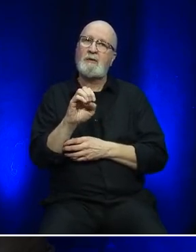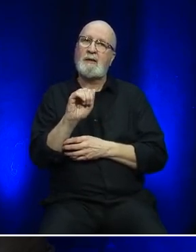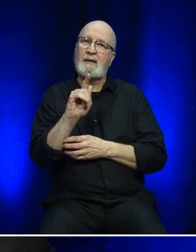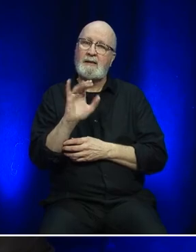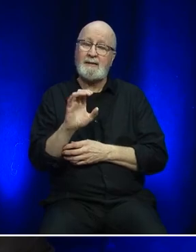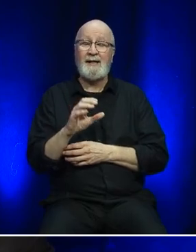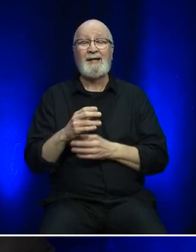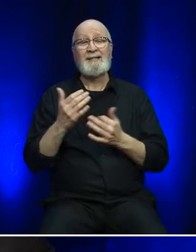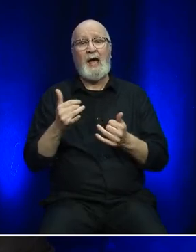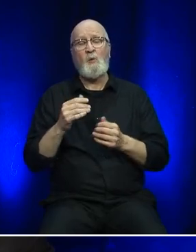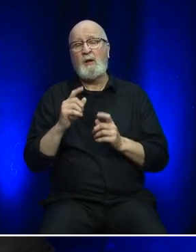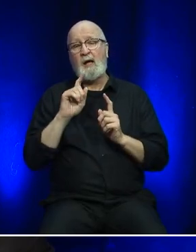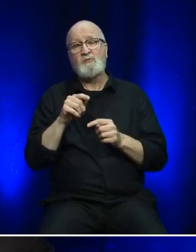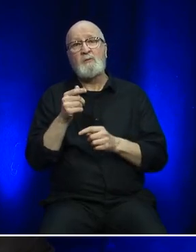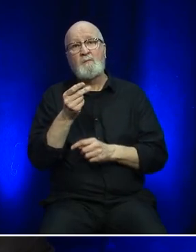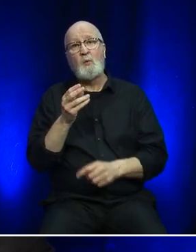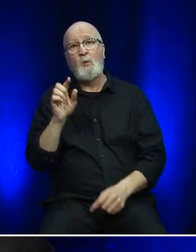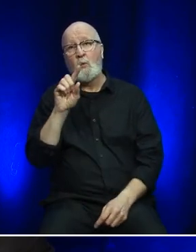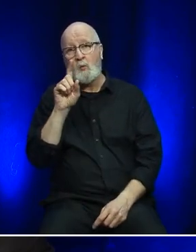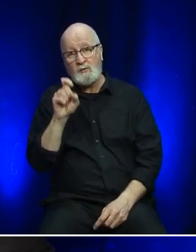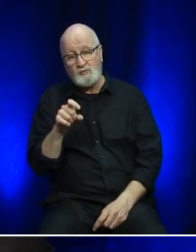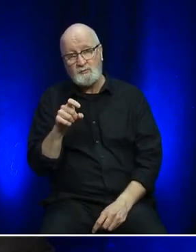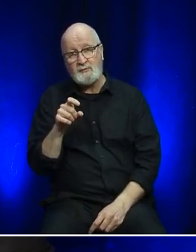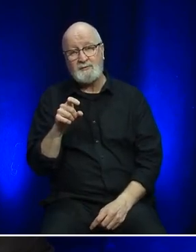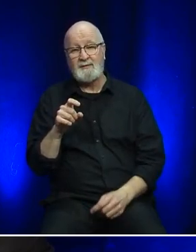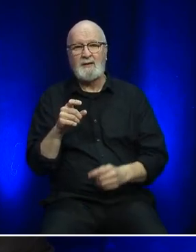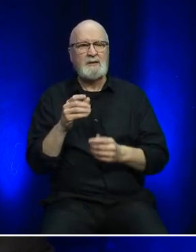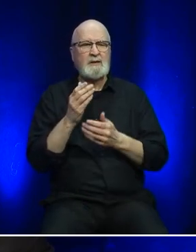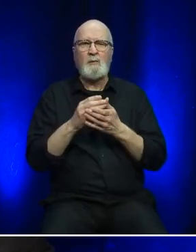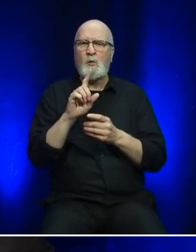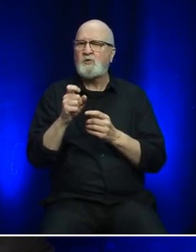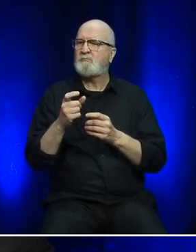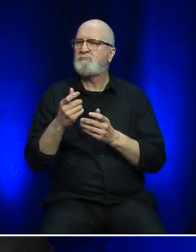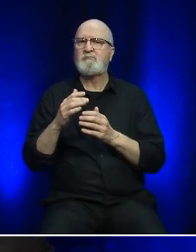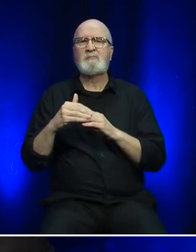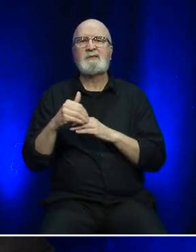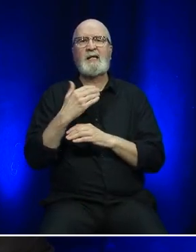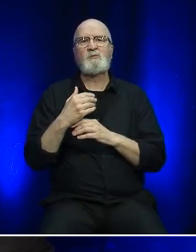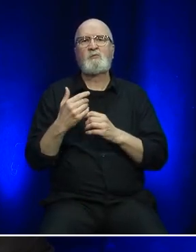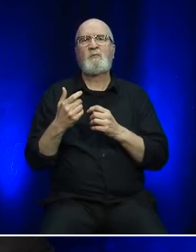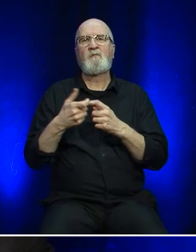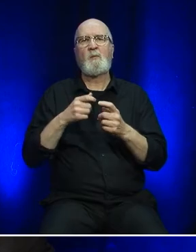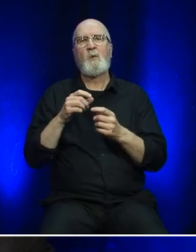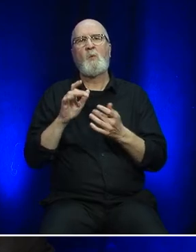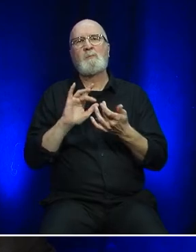We will now answer questions that have been submitted before and during the meeting via our website.